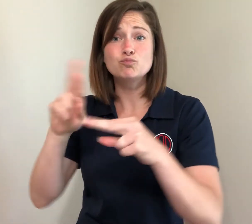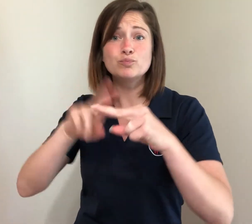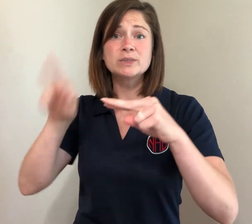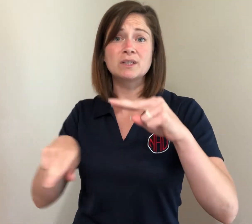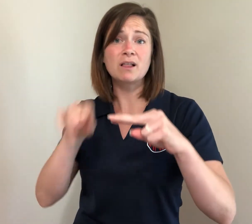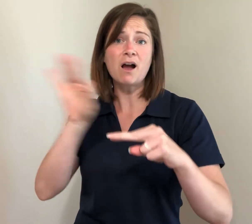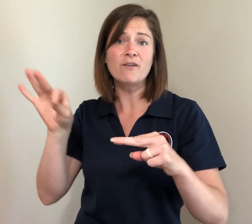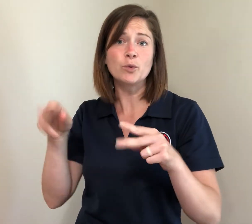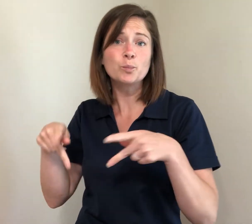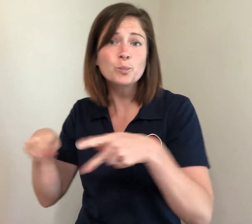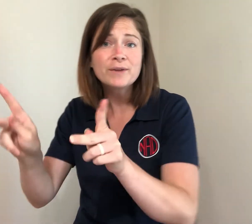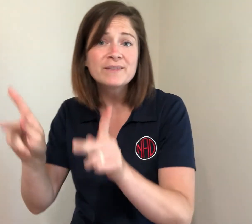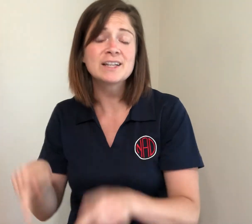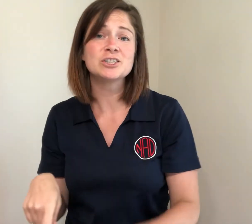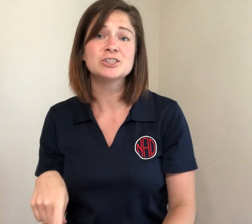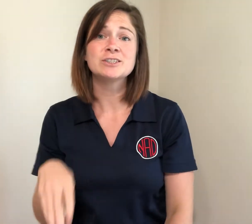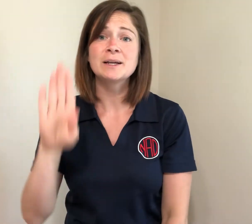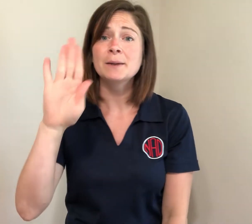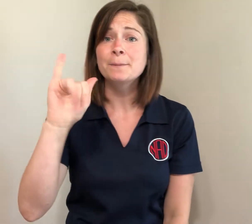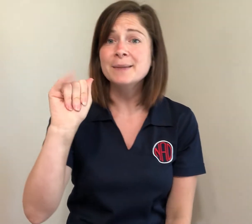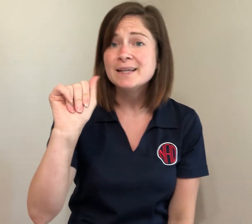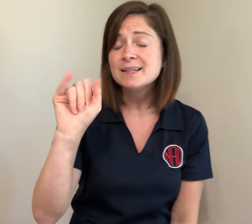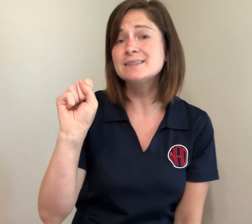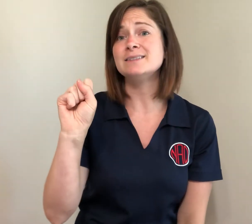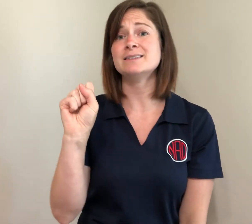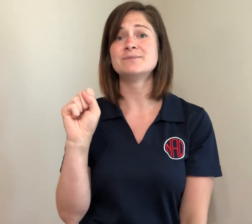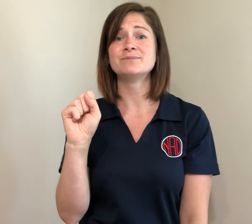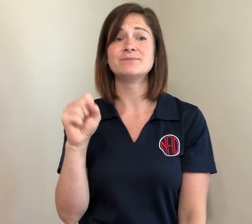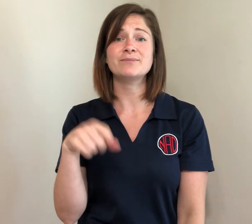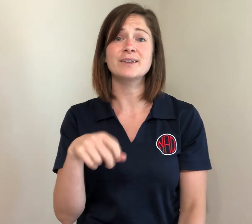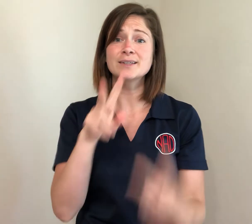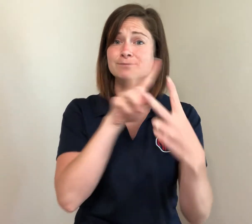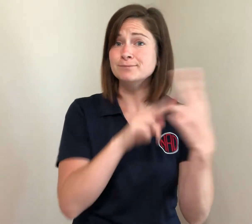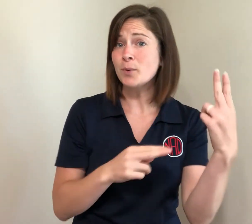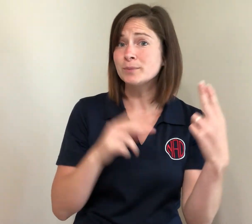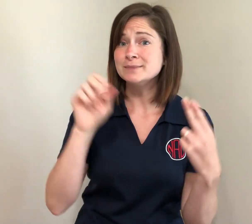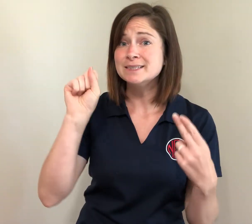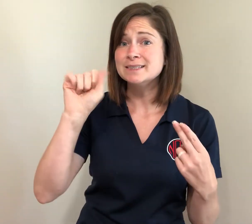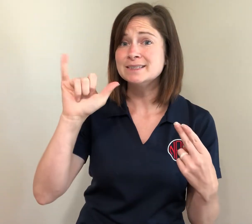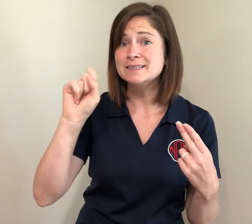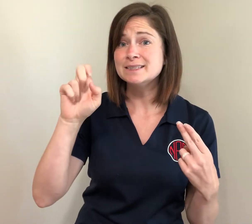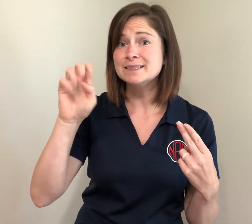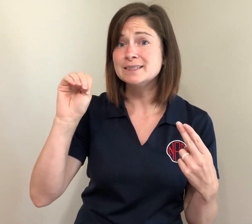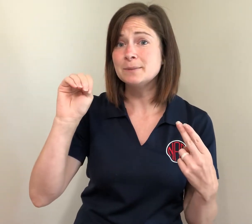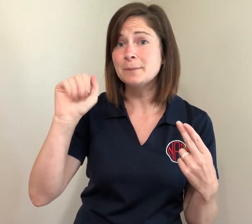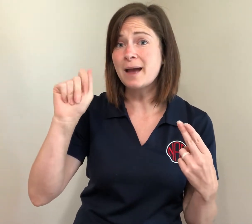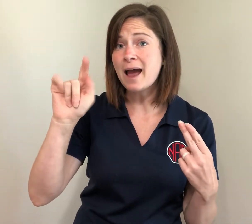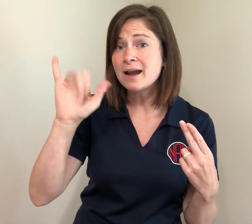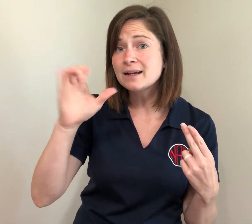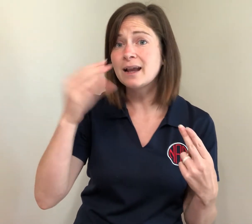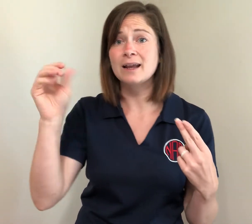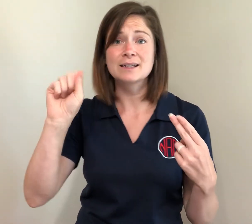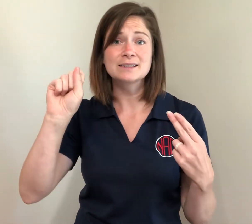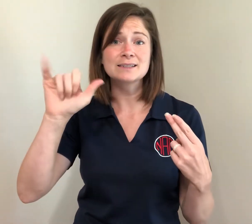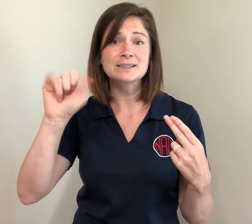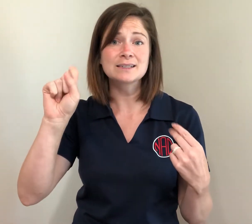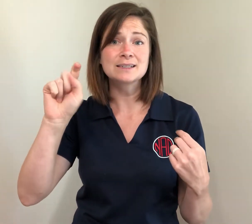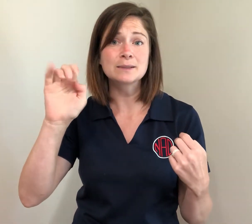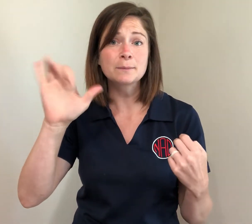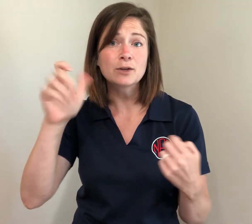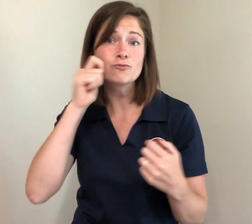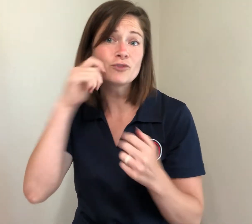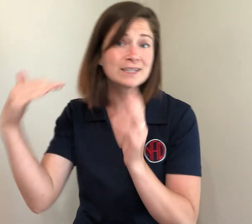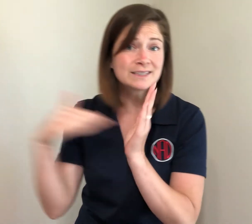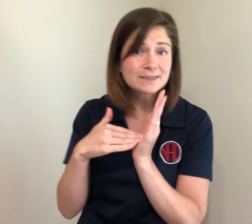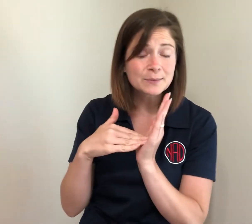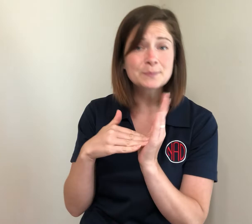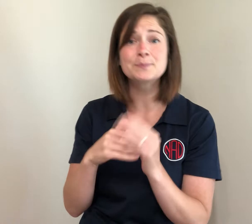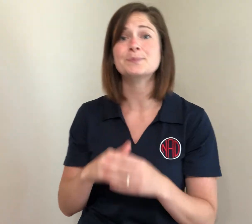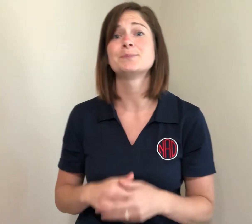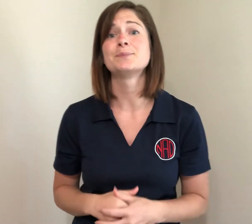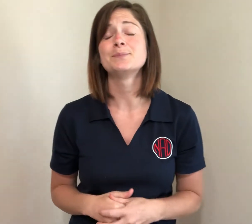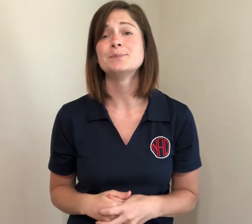as a result of privilege, bias, systematic and systemic racism.